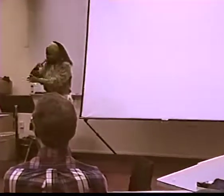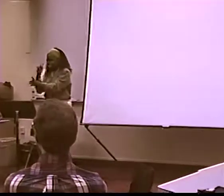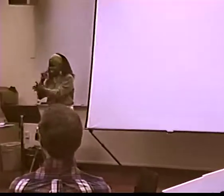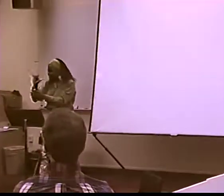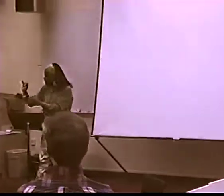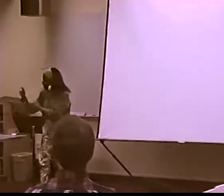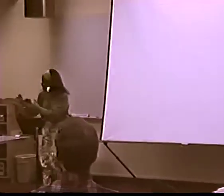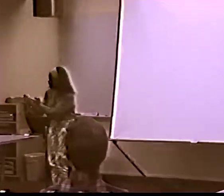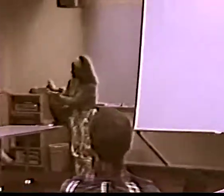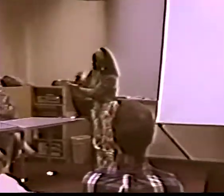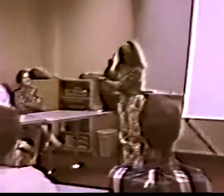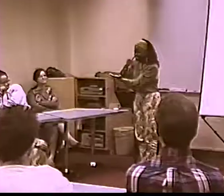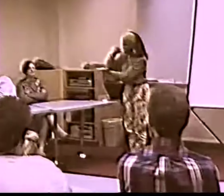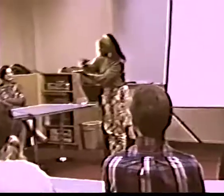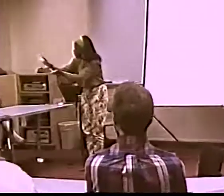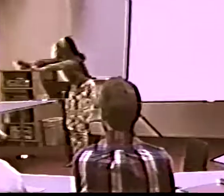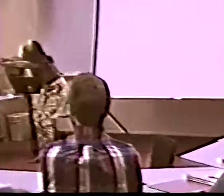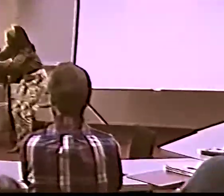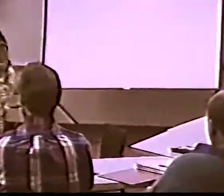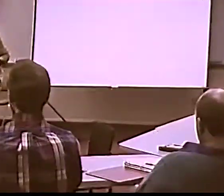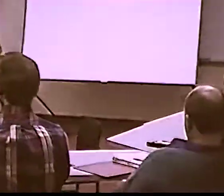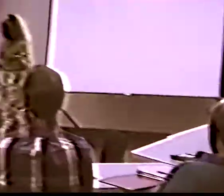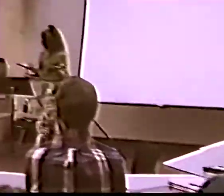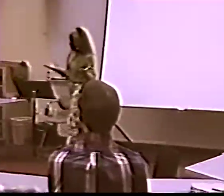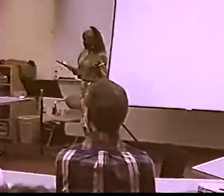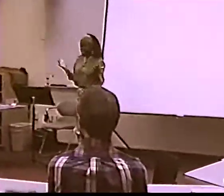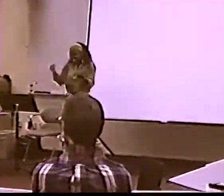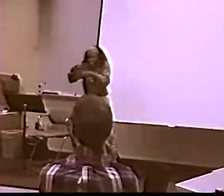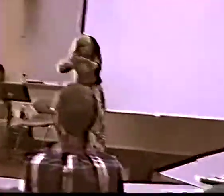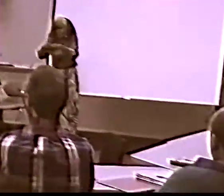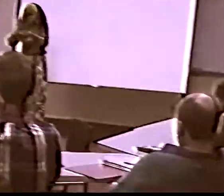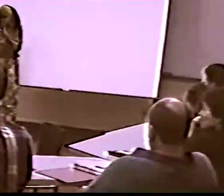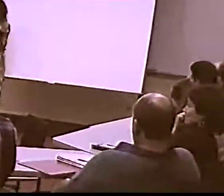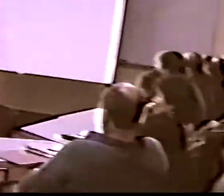"...BLACK DEAF PERSON ABOUT BLACK DEAF CULTURE? WHERE ARE THE ...?"